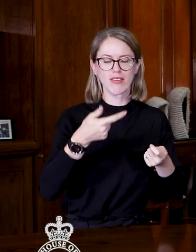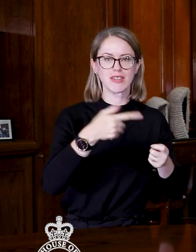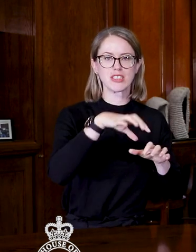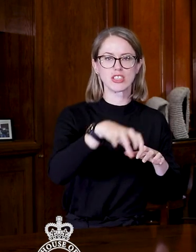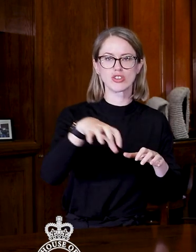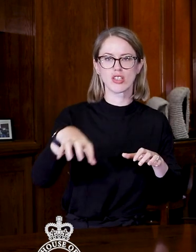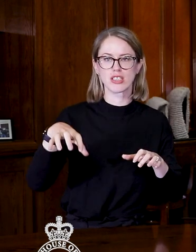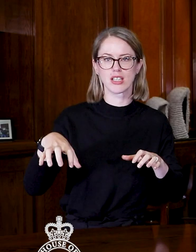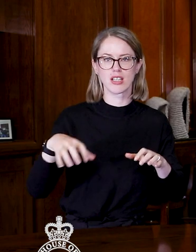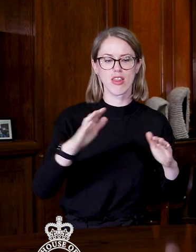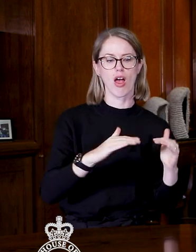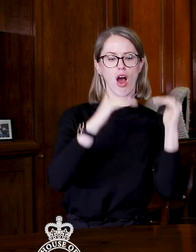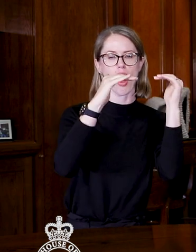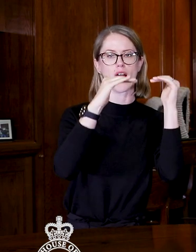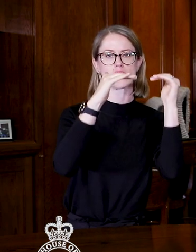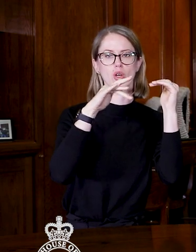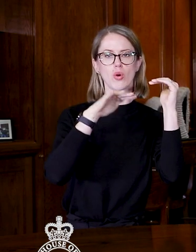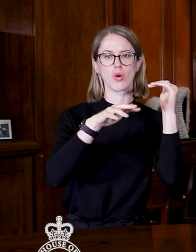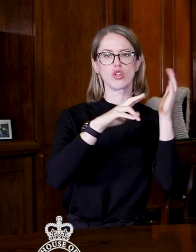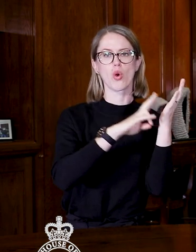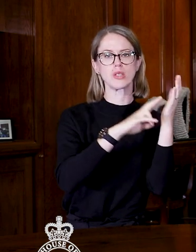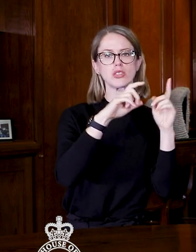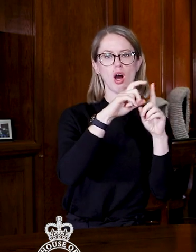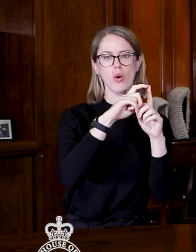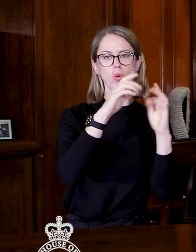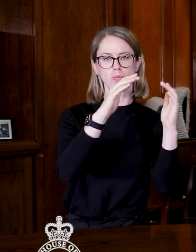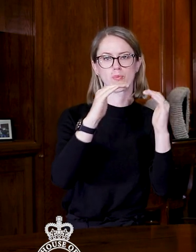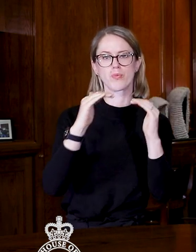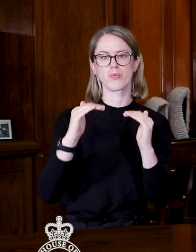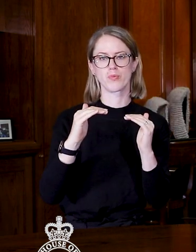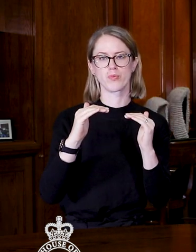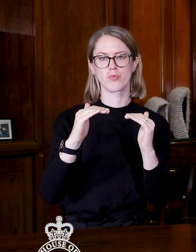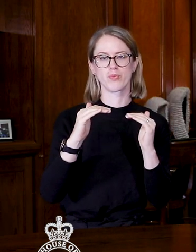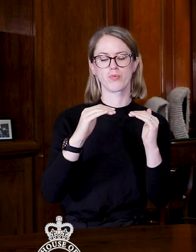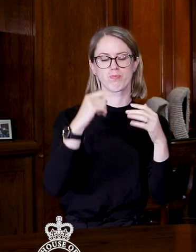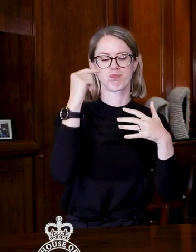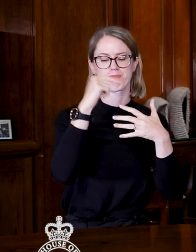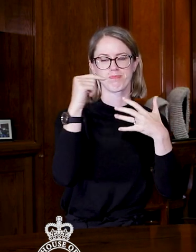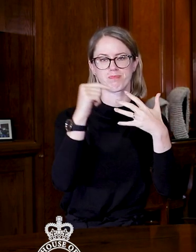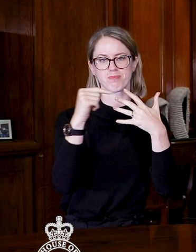Starting from the highest ranking is Noaʻtau, then Oinafa, Ituʻtiʻu, Malhaha.